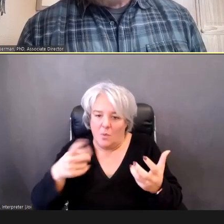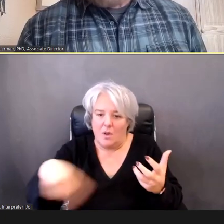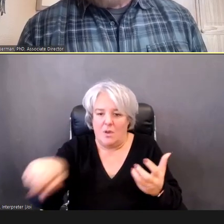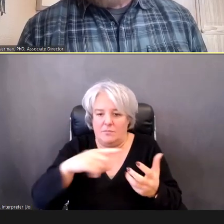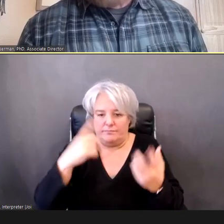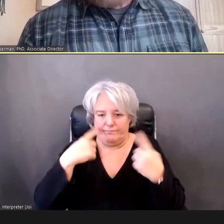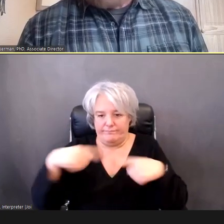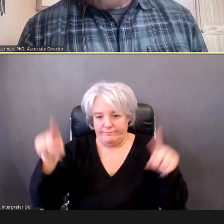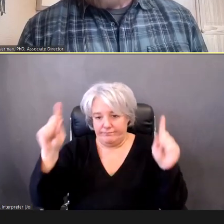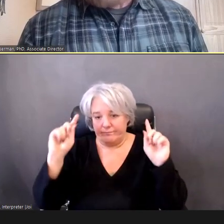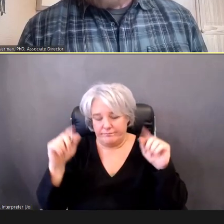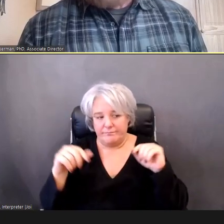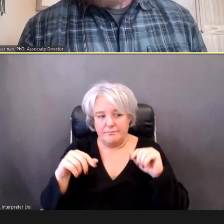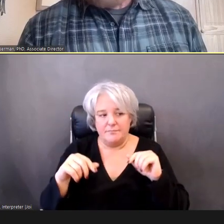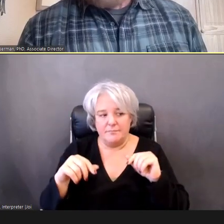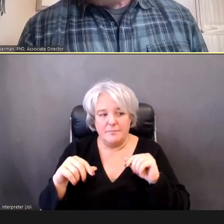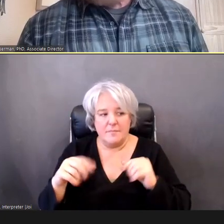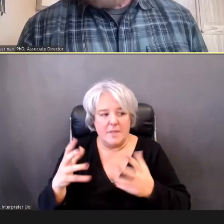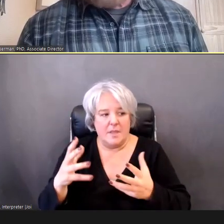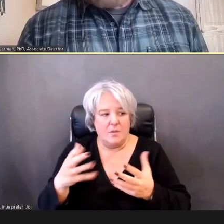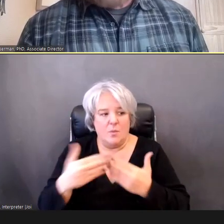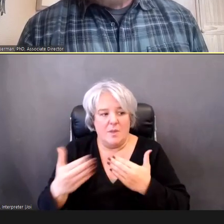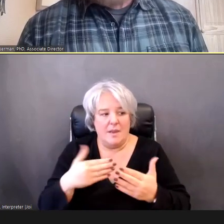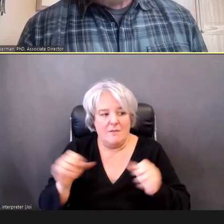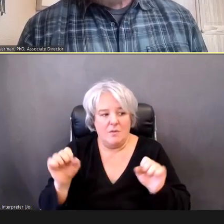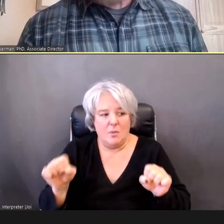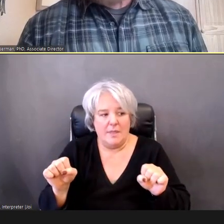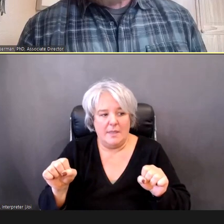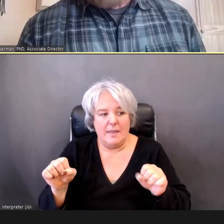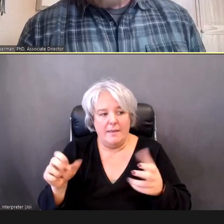can, to help minimize some of the frustrations, that go along with